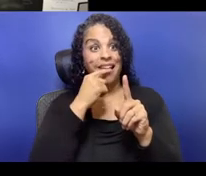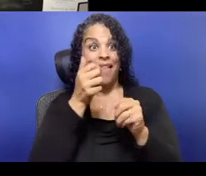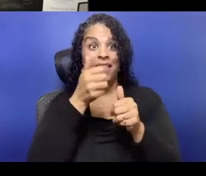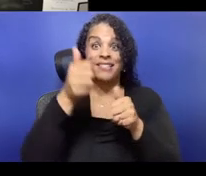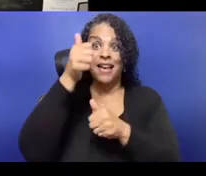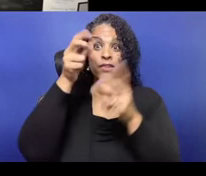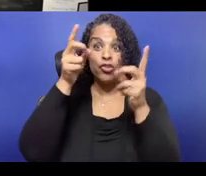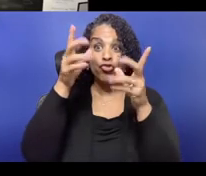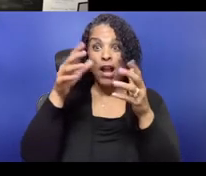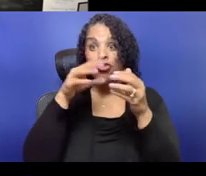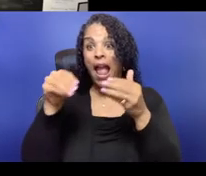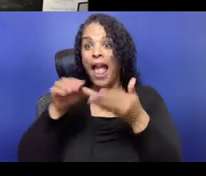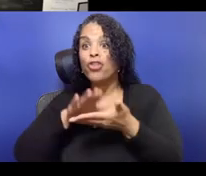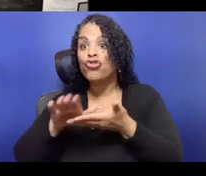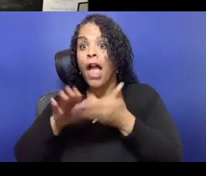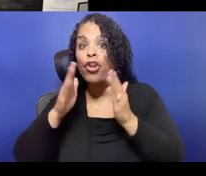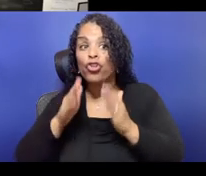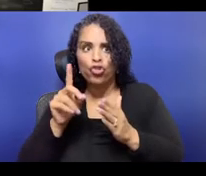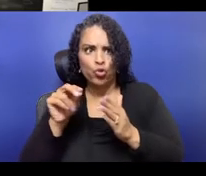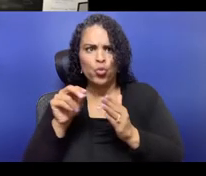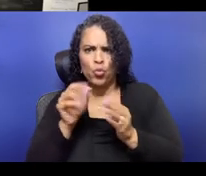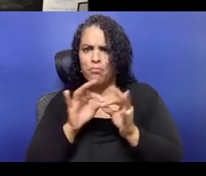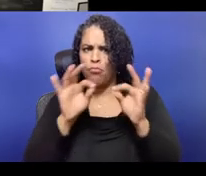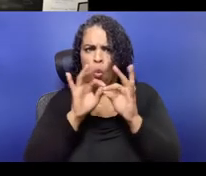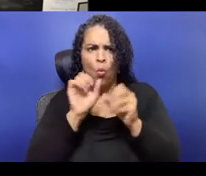and not transactionally with communities around art-making,